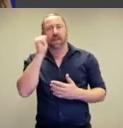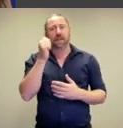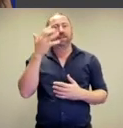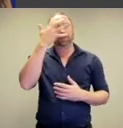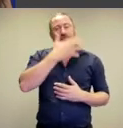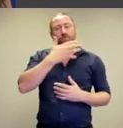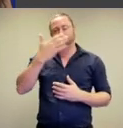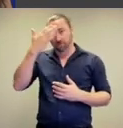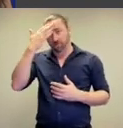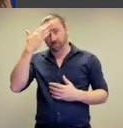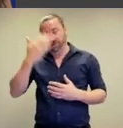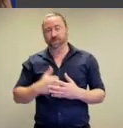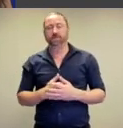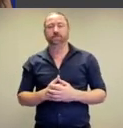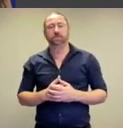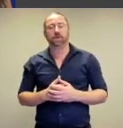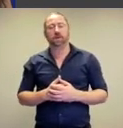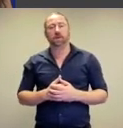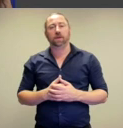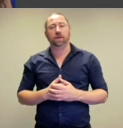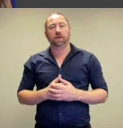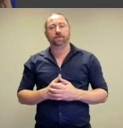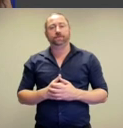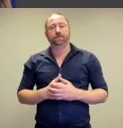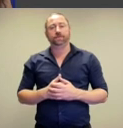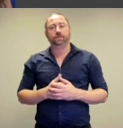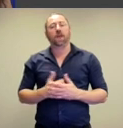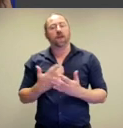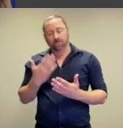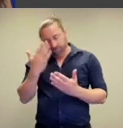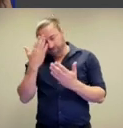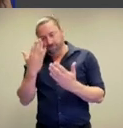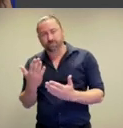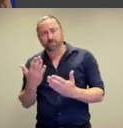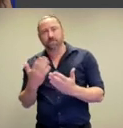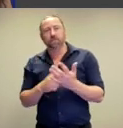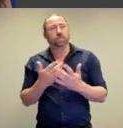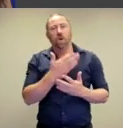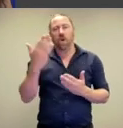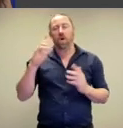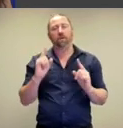I pay my respects to Indigenous Elders